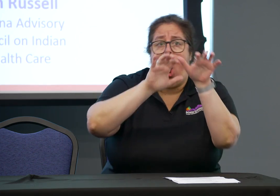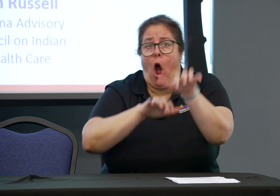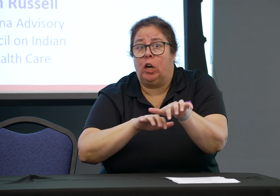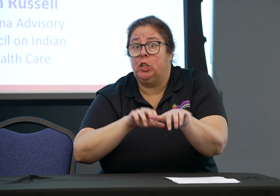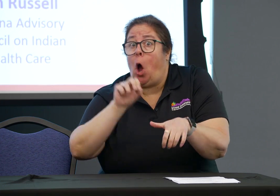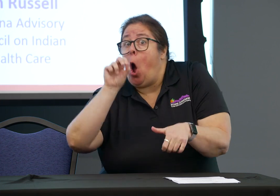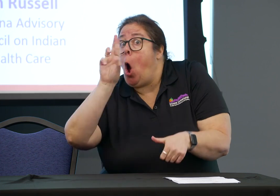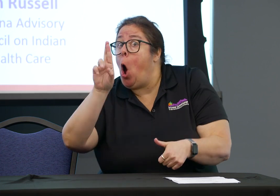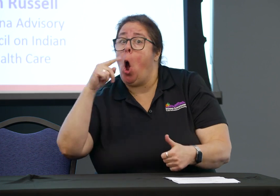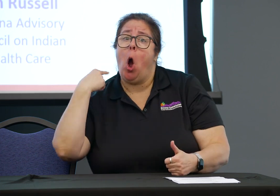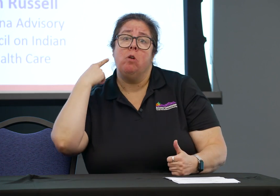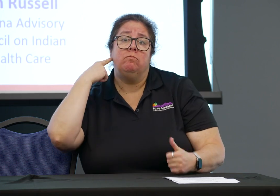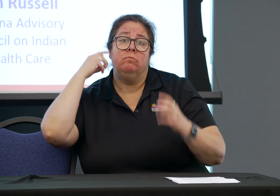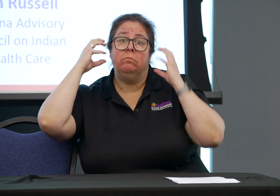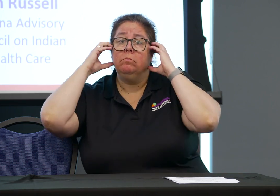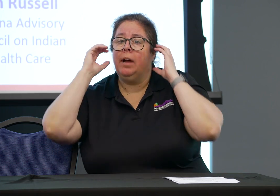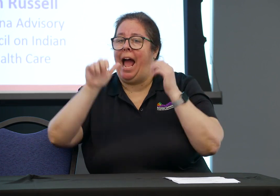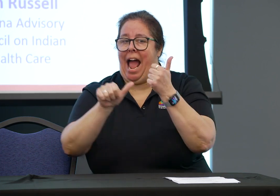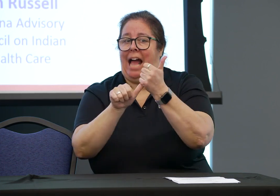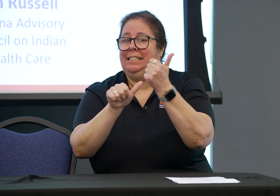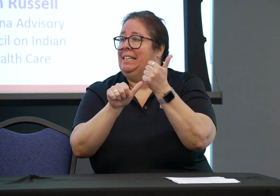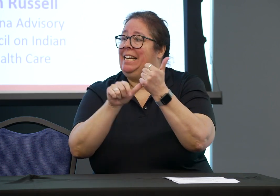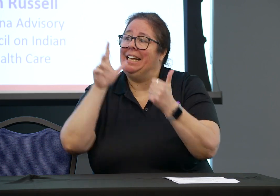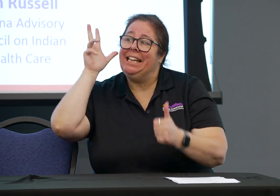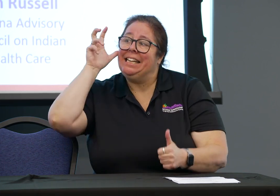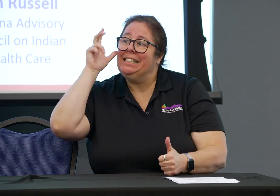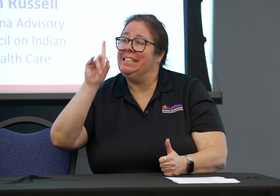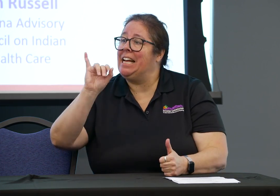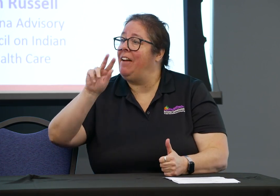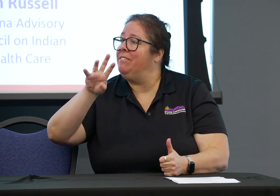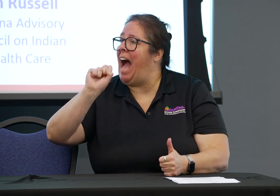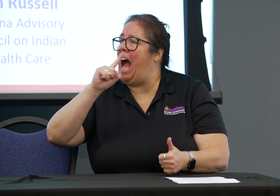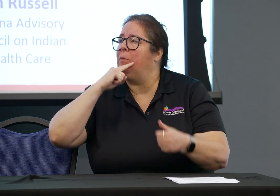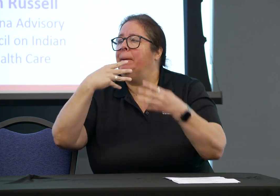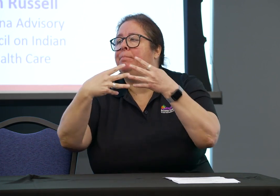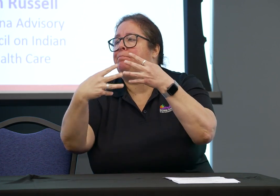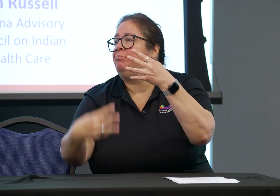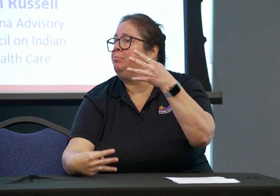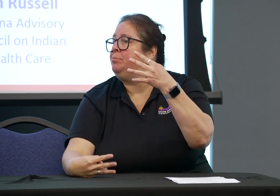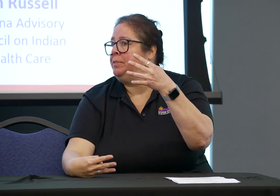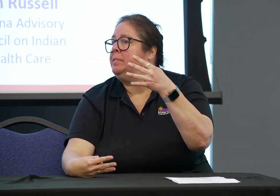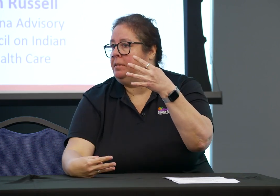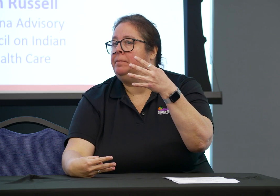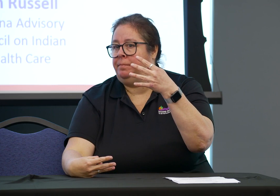Do you need American sign language interpreter? Do you need a CART provider? Do you need an assistive listening device?